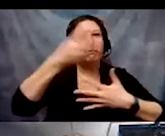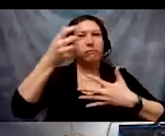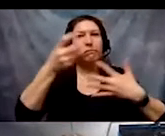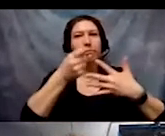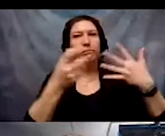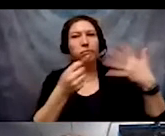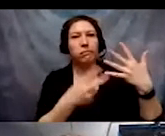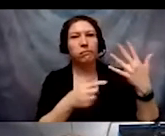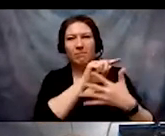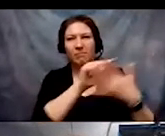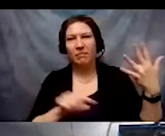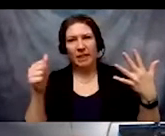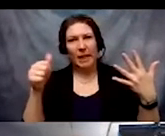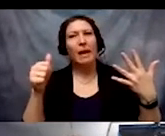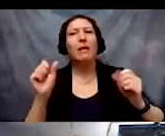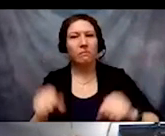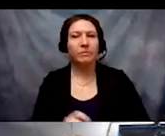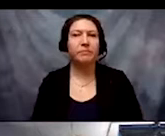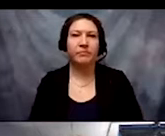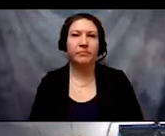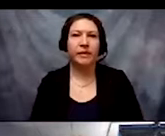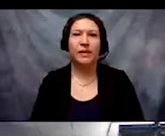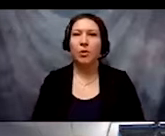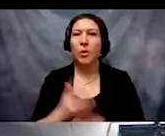in more detail for you. But we wanted you to keep